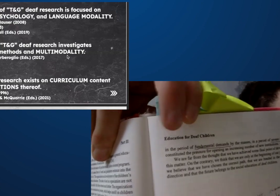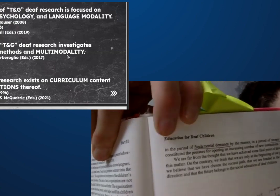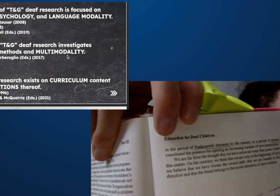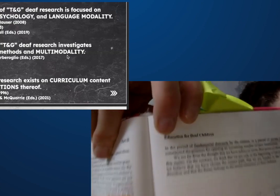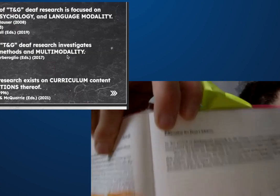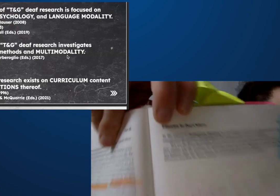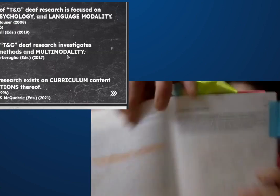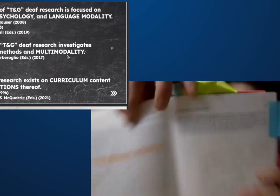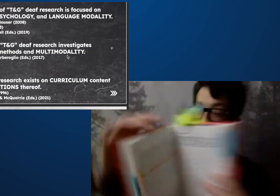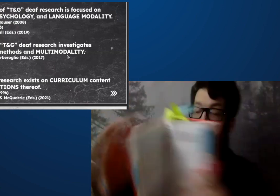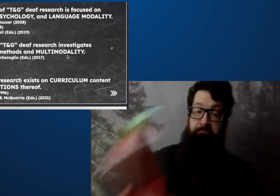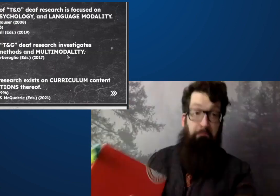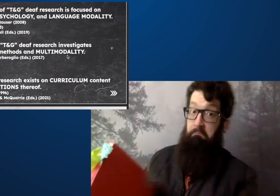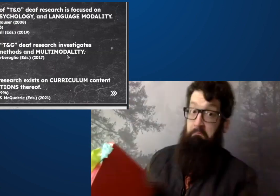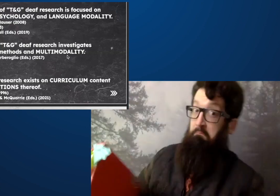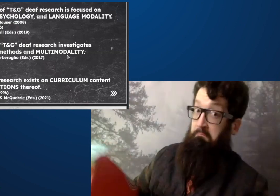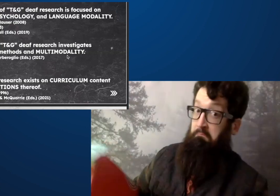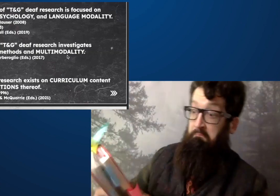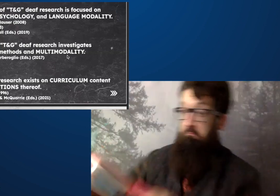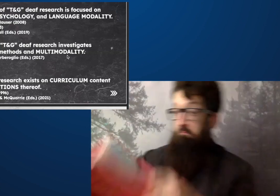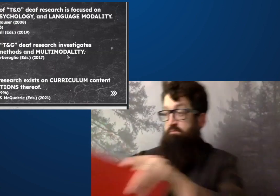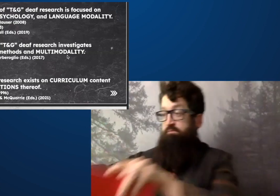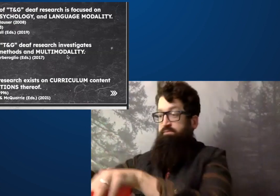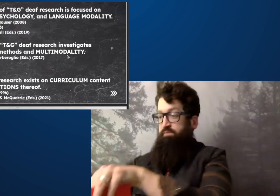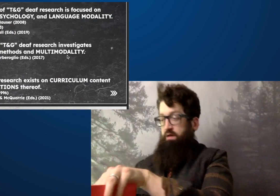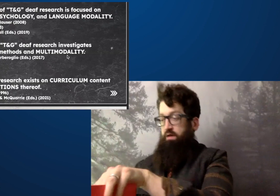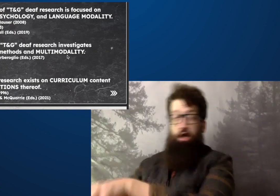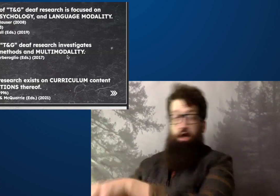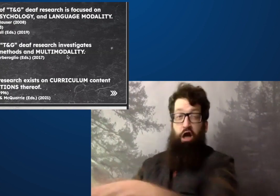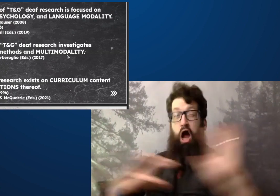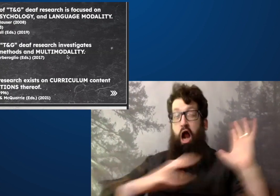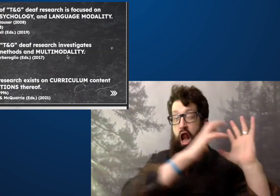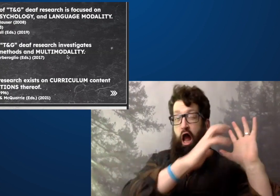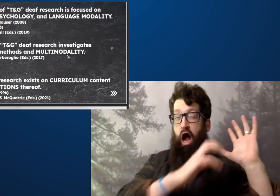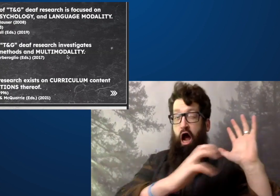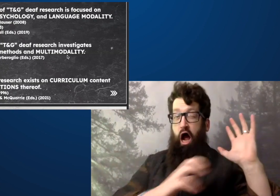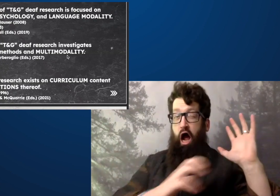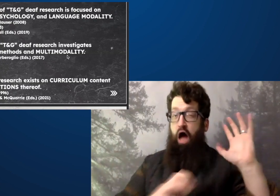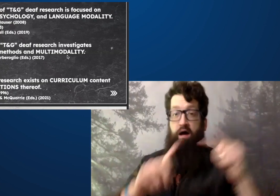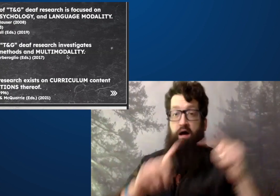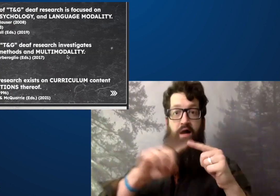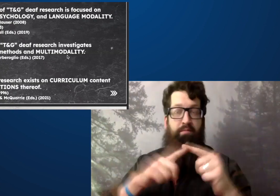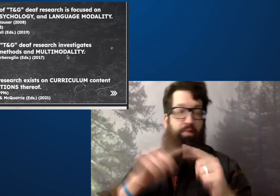And as you can see here, education for Deaf Children is in this book.